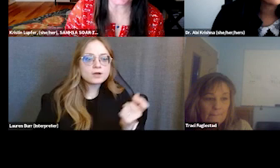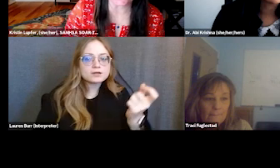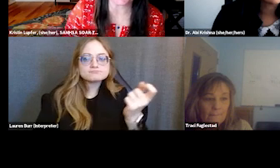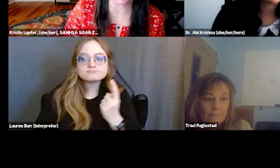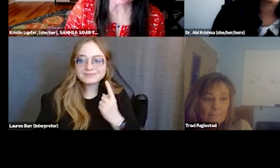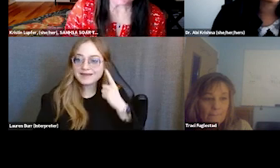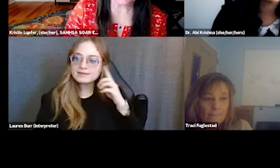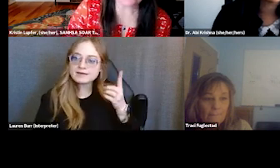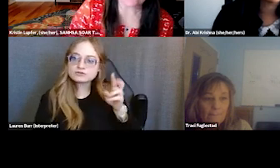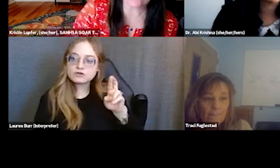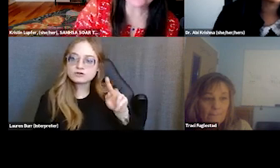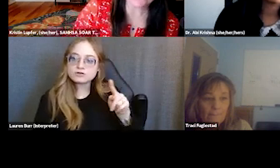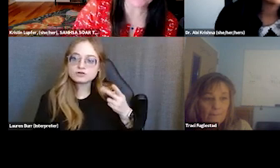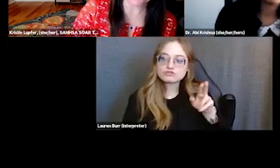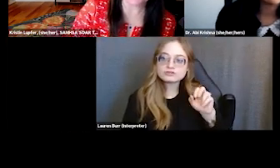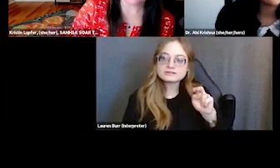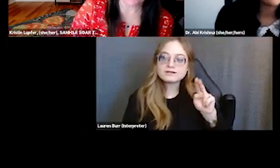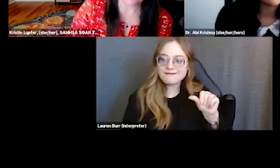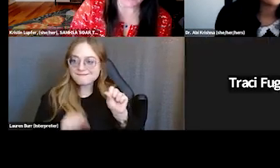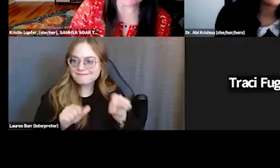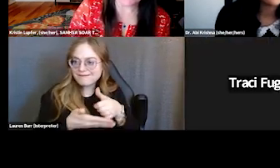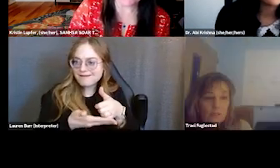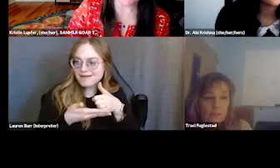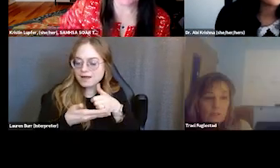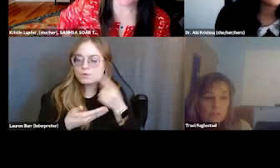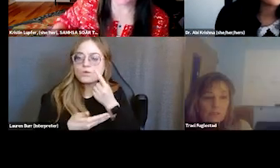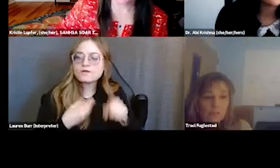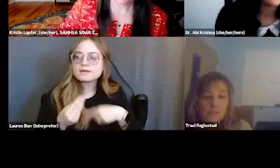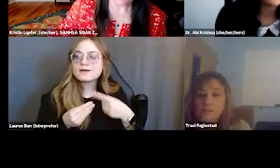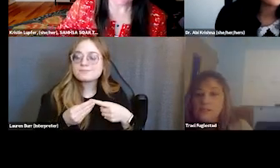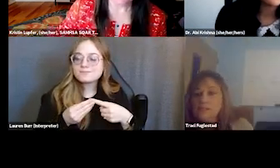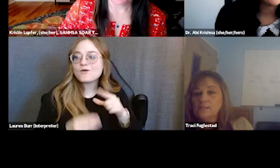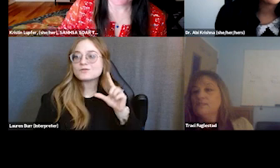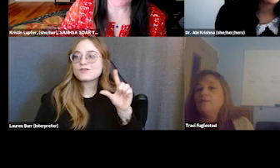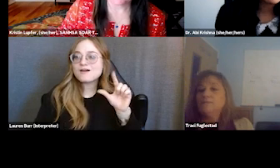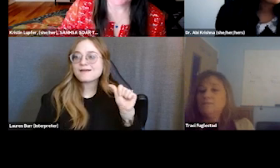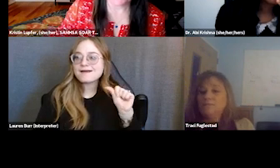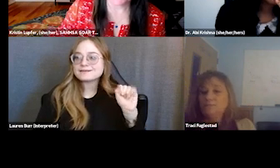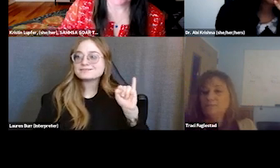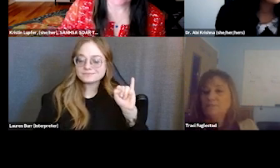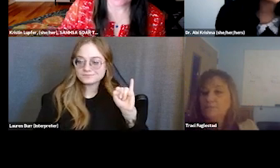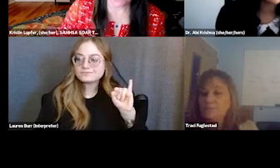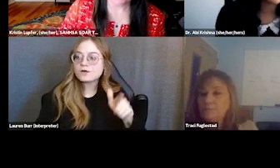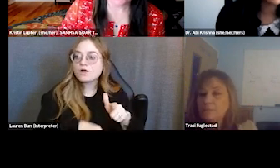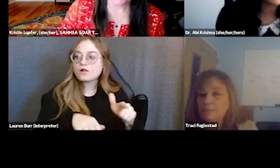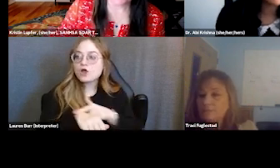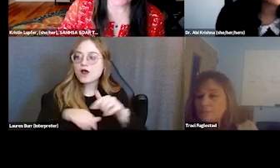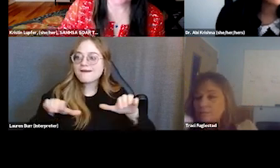you could help with, wondering about the long-acting injectables and whether there's an off boarding for that